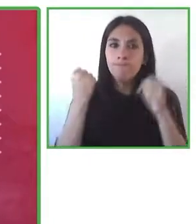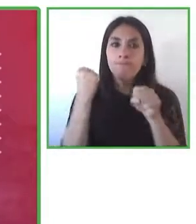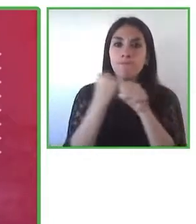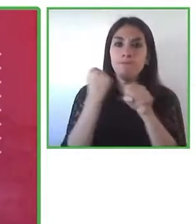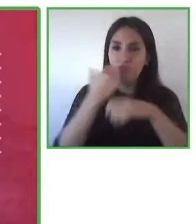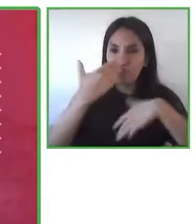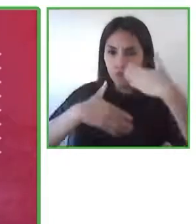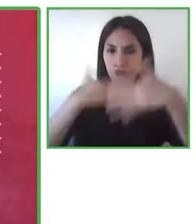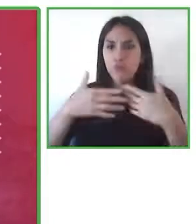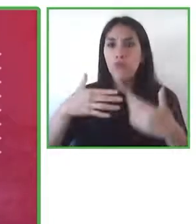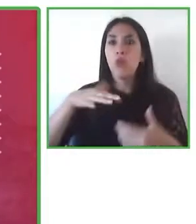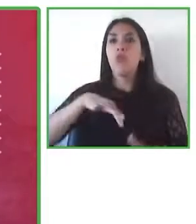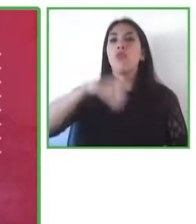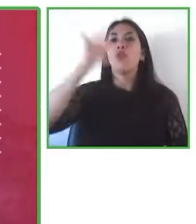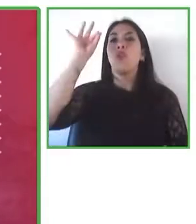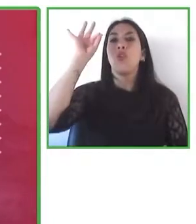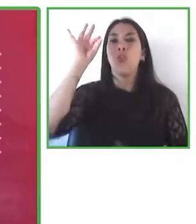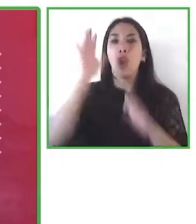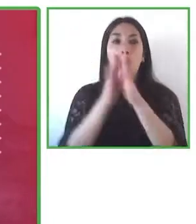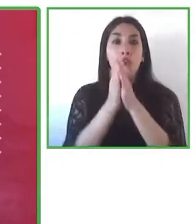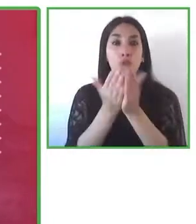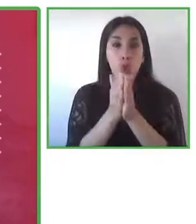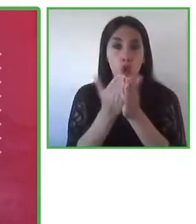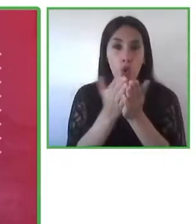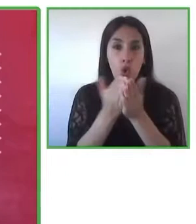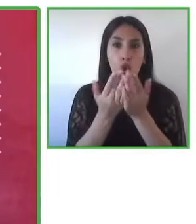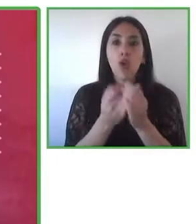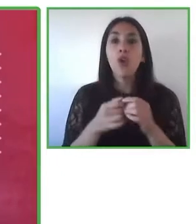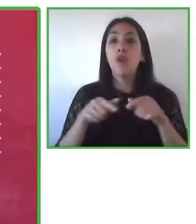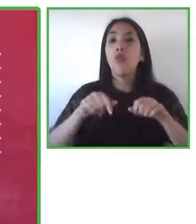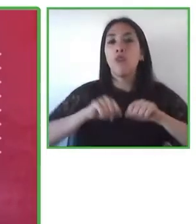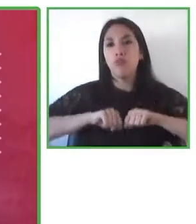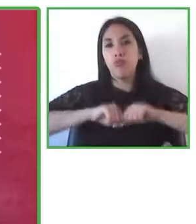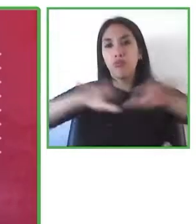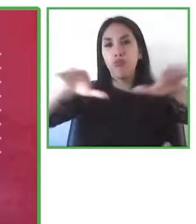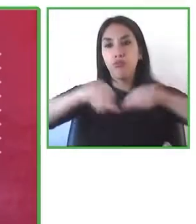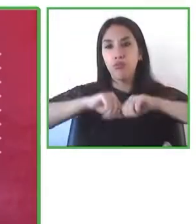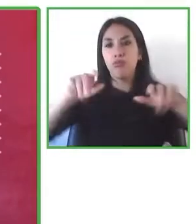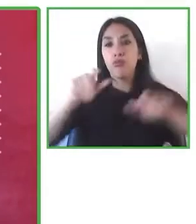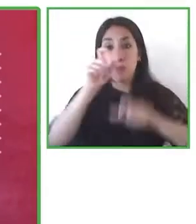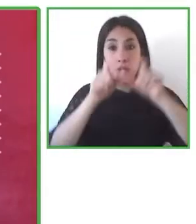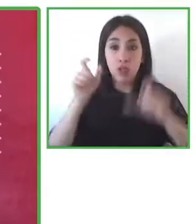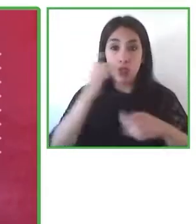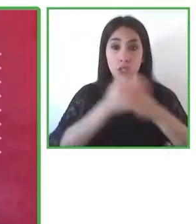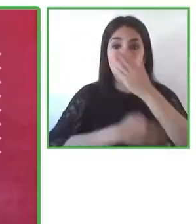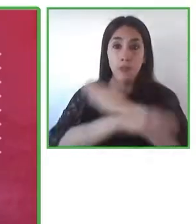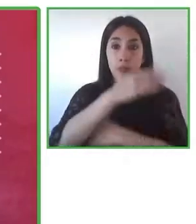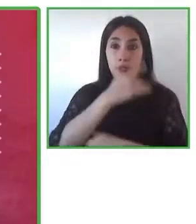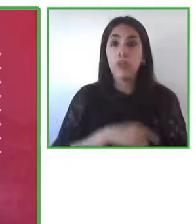these materials to within reach of people with disabilities so that they are no longer